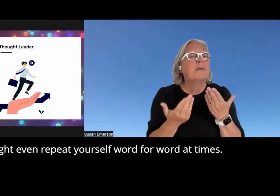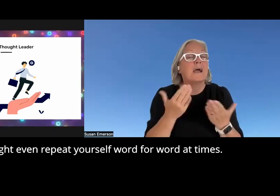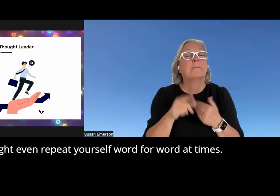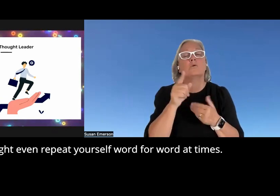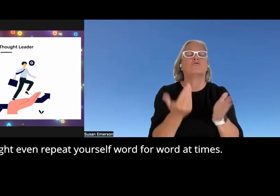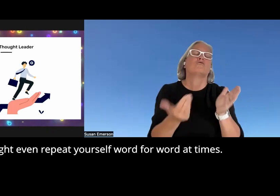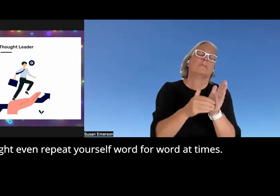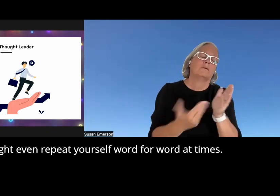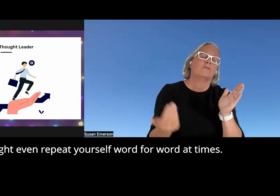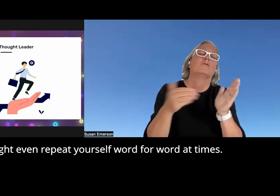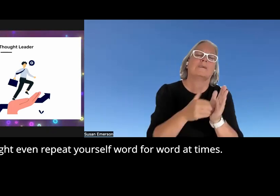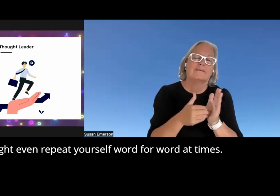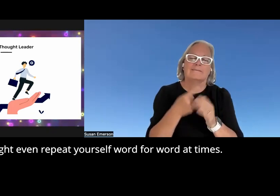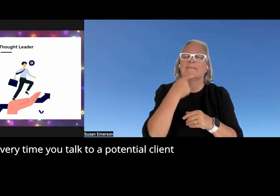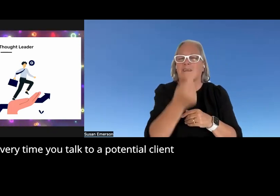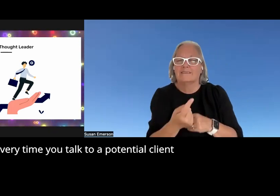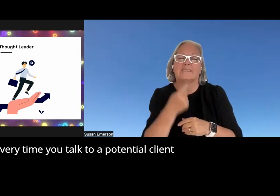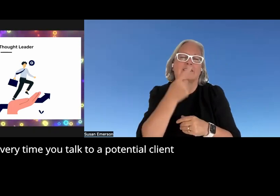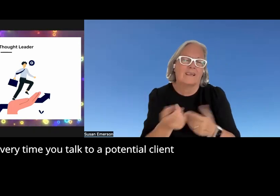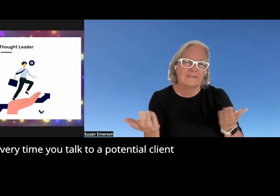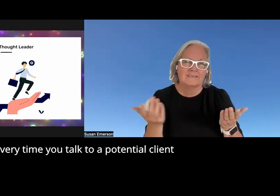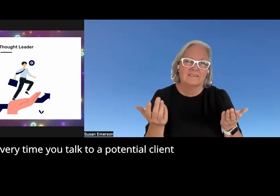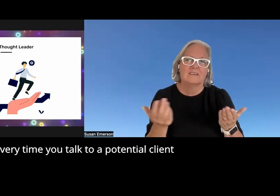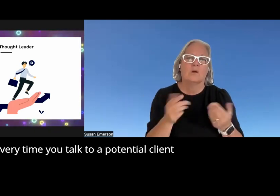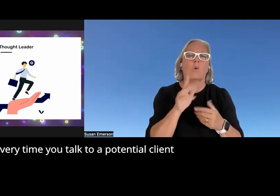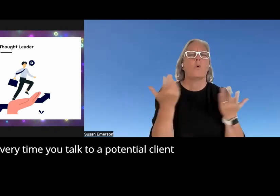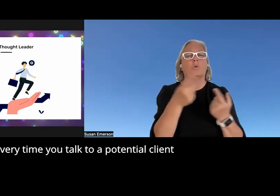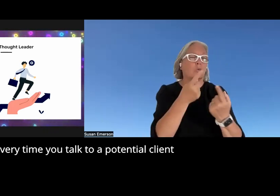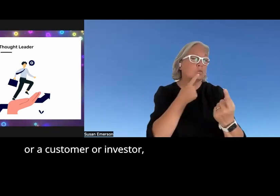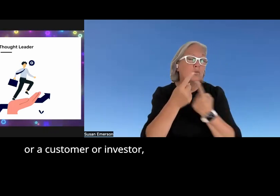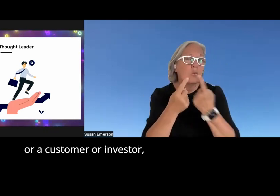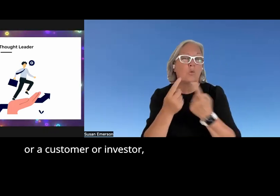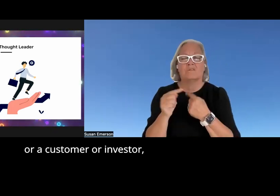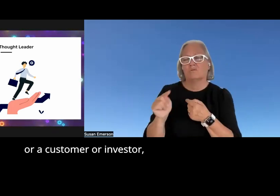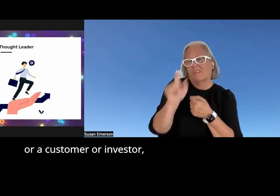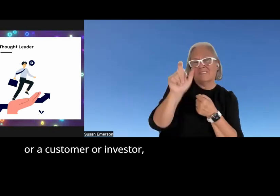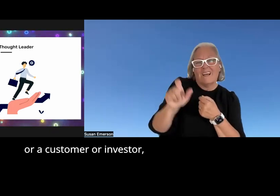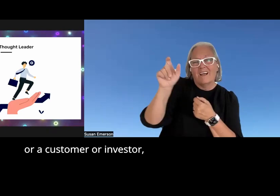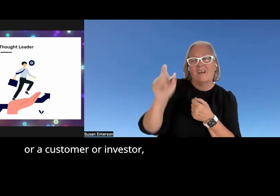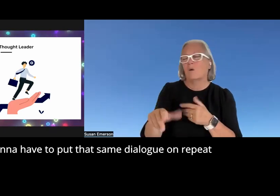word for word at times every time you talk to a potential client or customer or investor you're